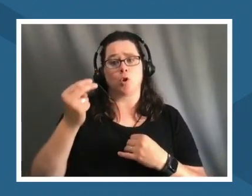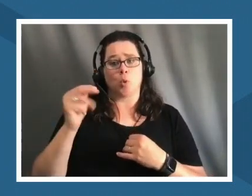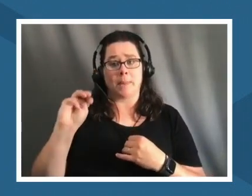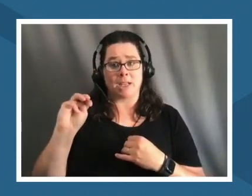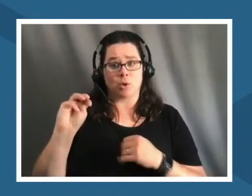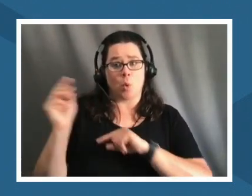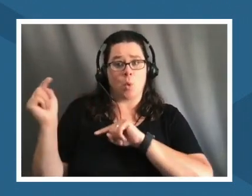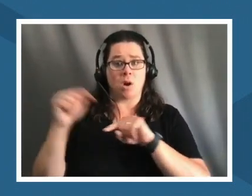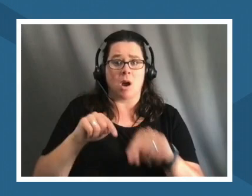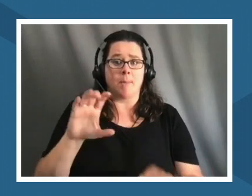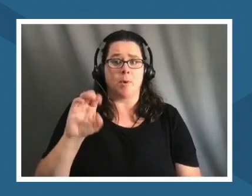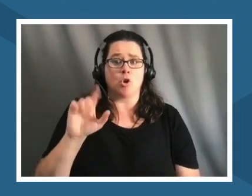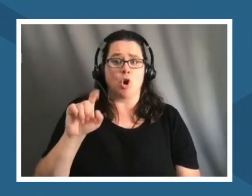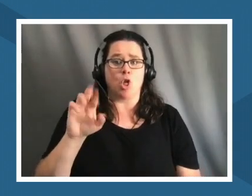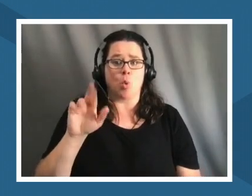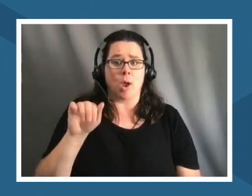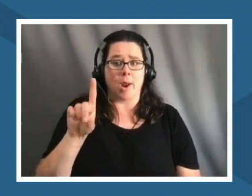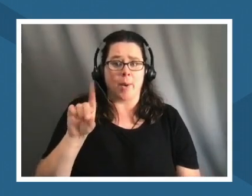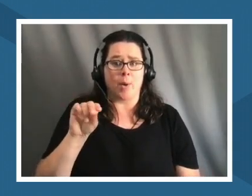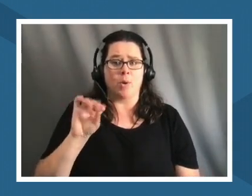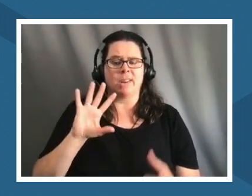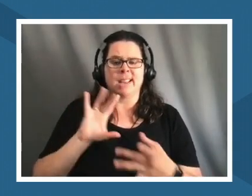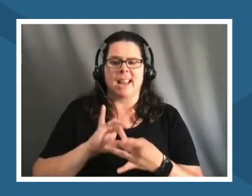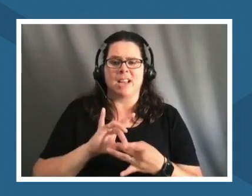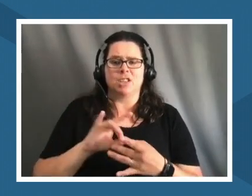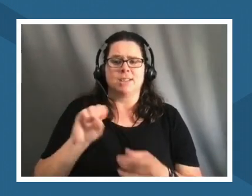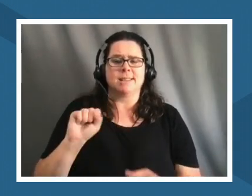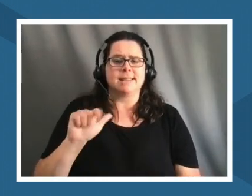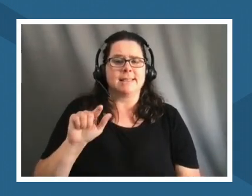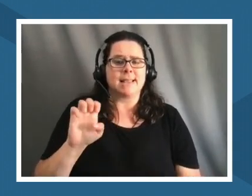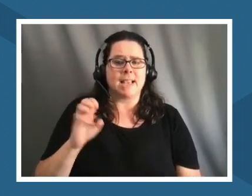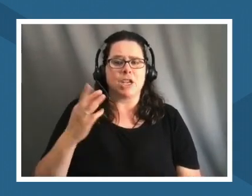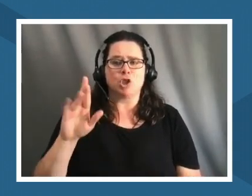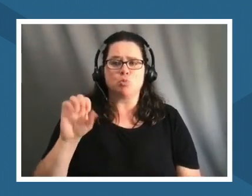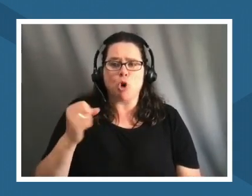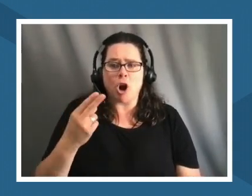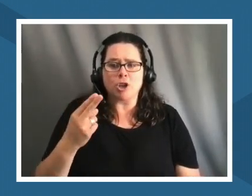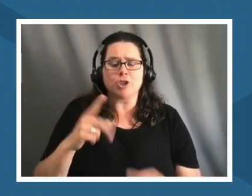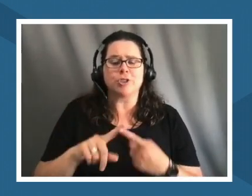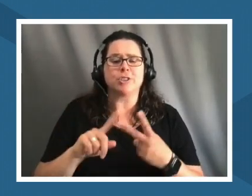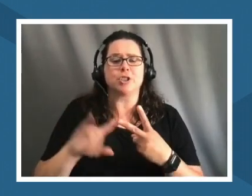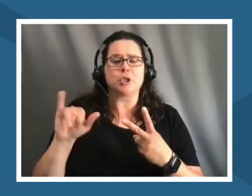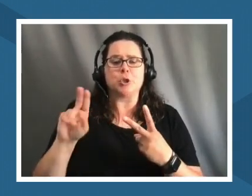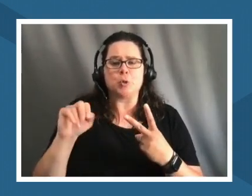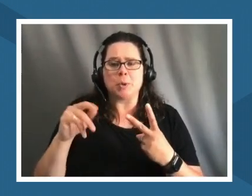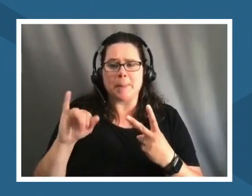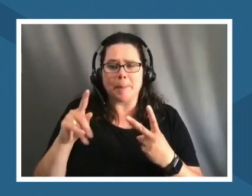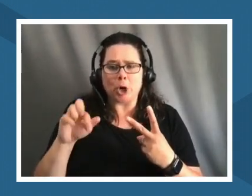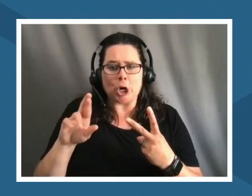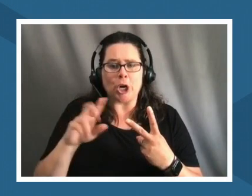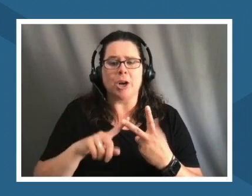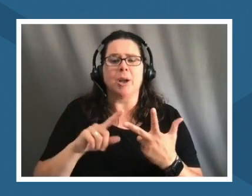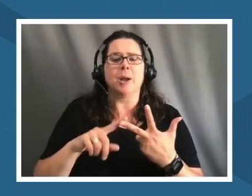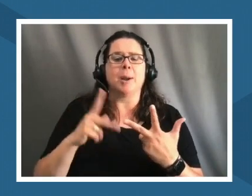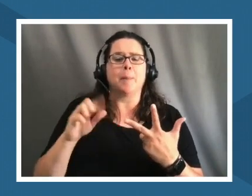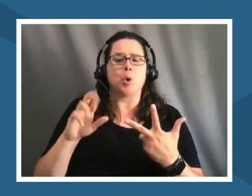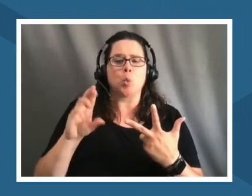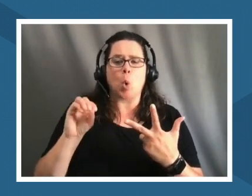just find connection in the sagebrush and in the juniper and the pigmen all of